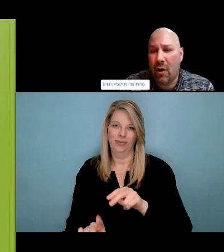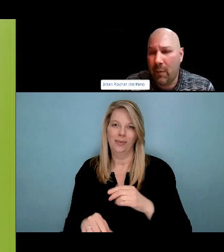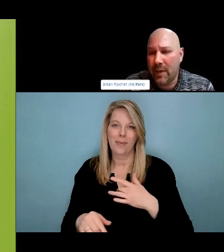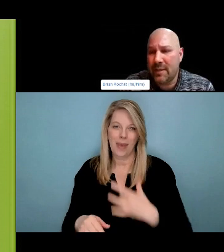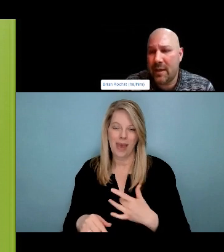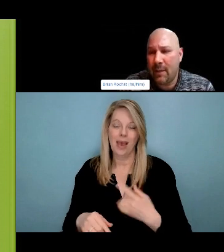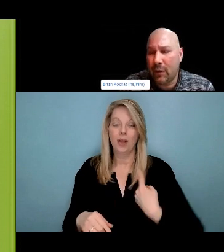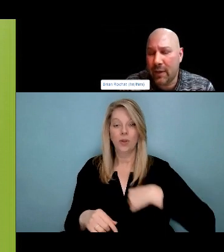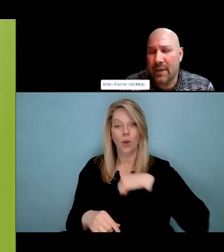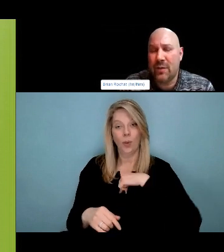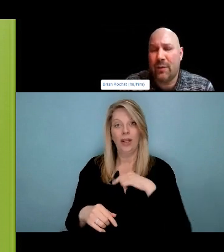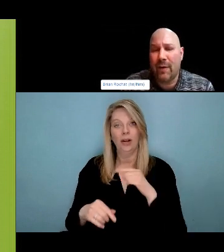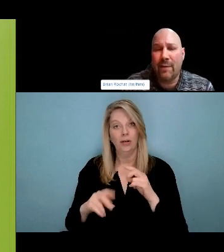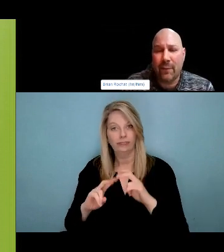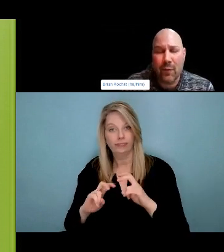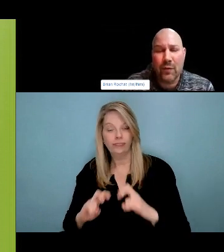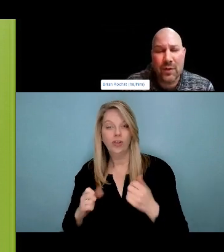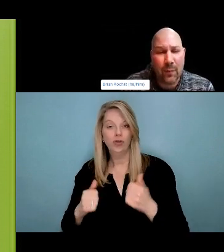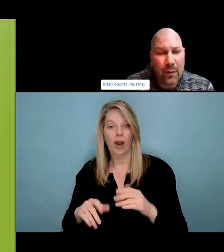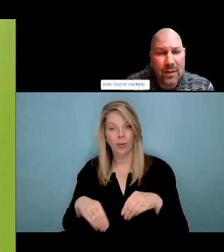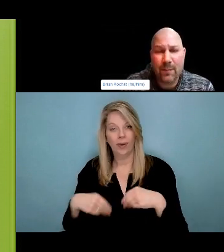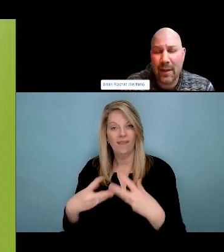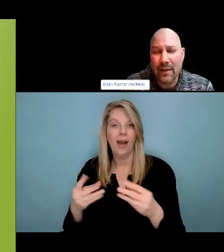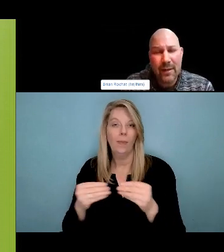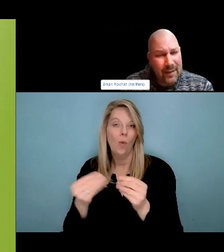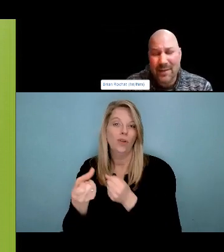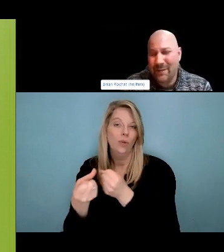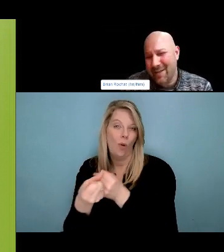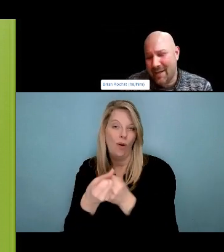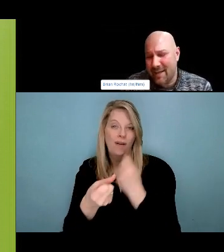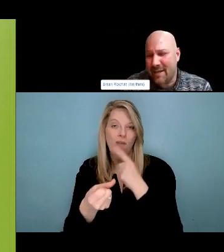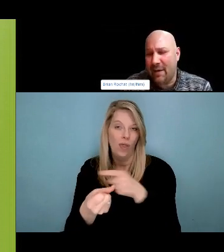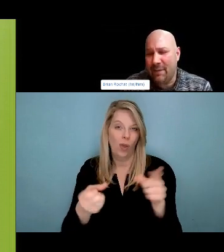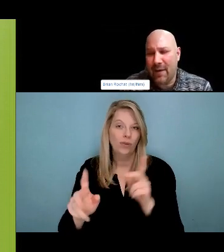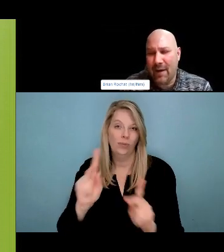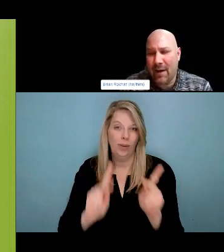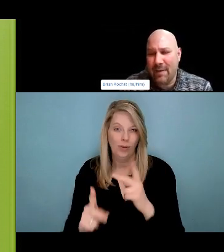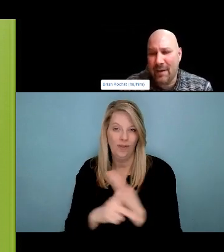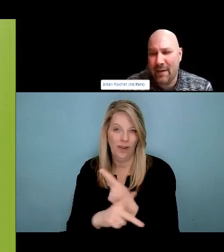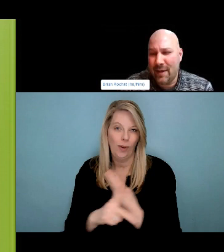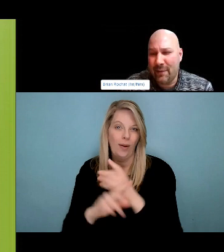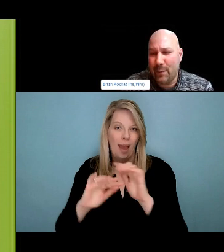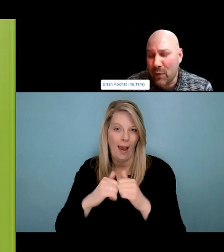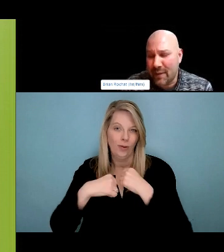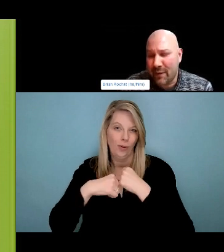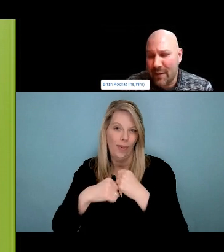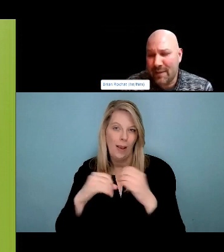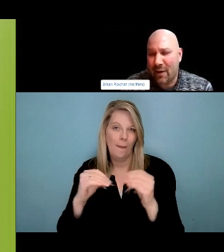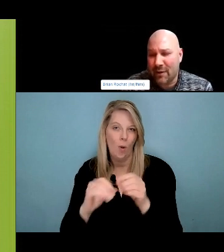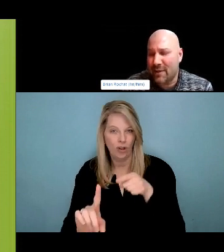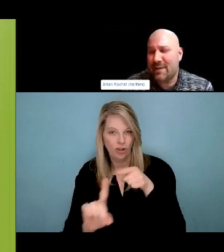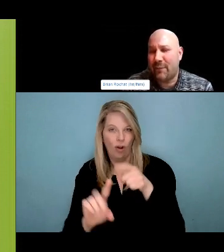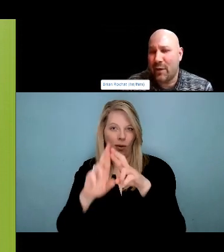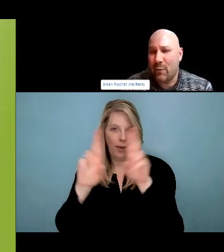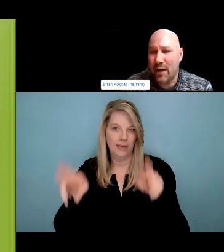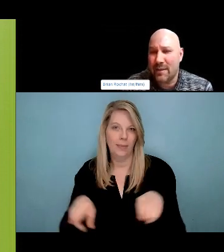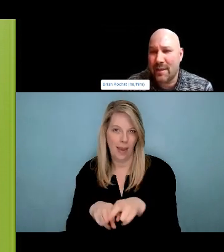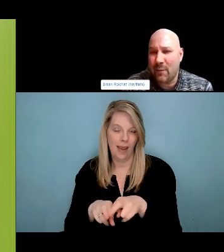And in the state that they're in, when they come into our spaces is really important.